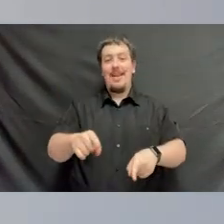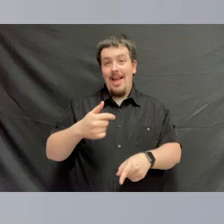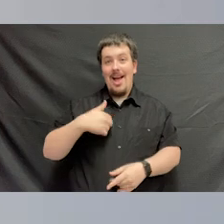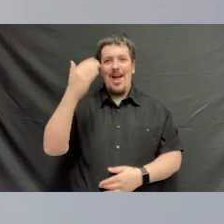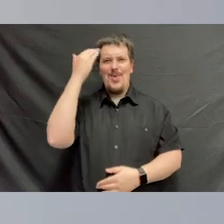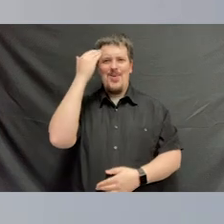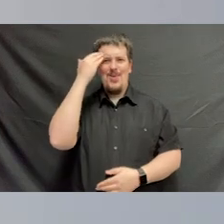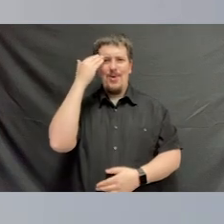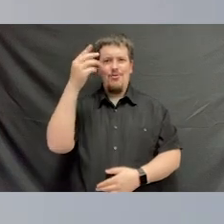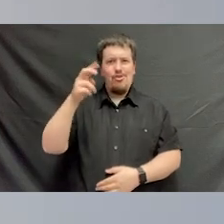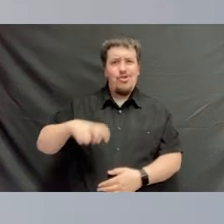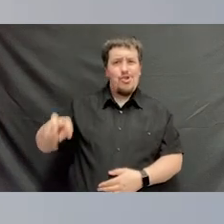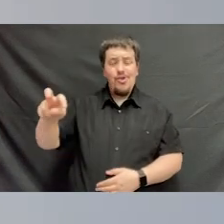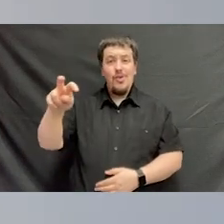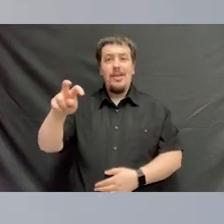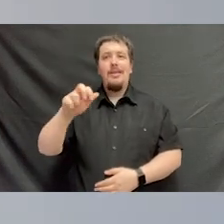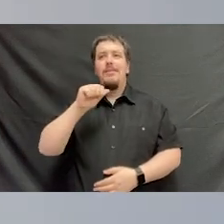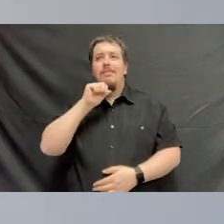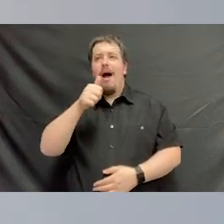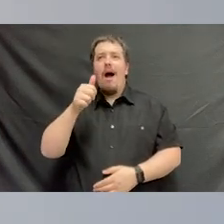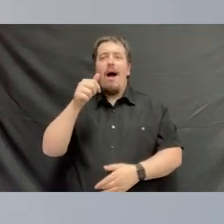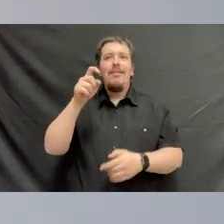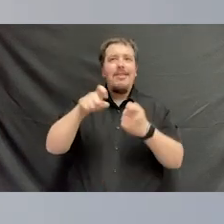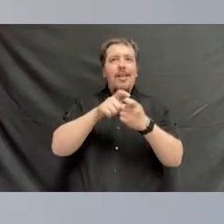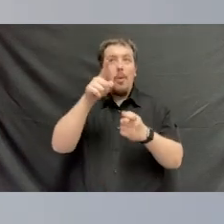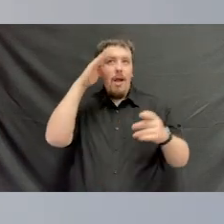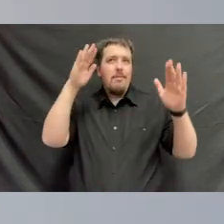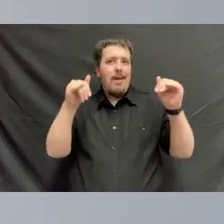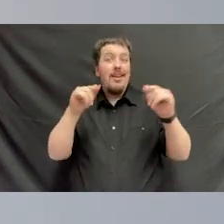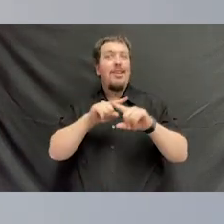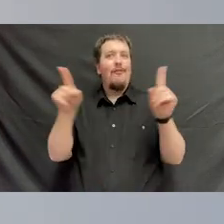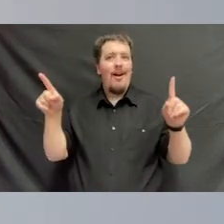And while I'm certain that this journey hasn't looked anything like you expected it to,